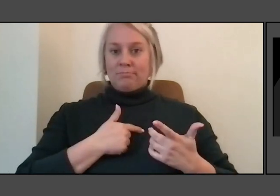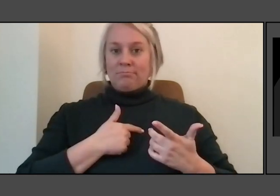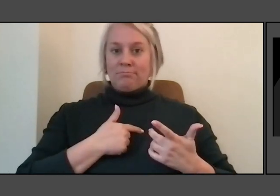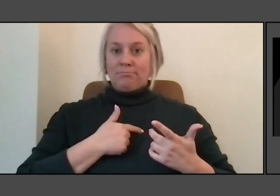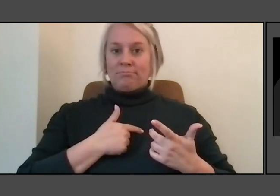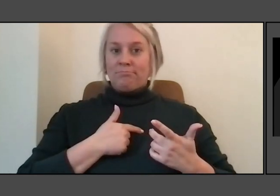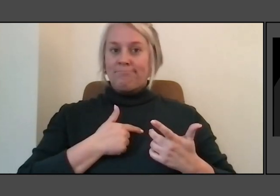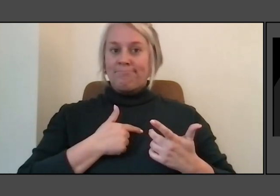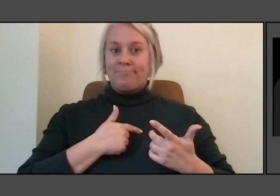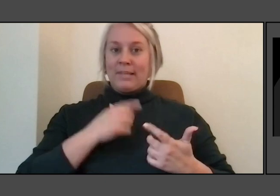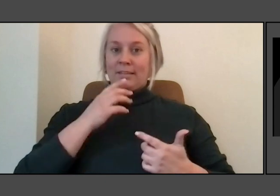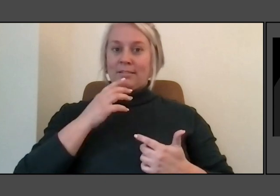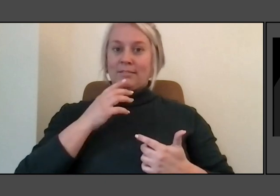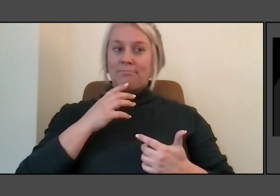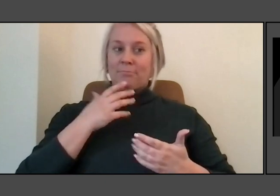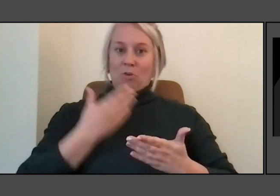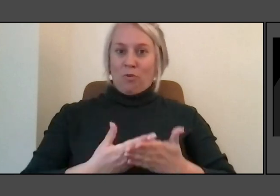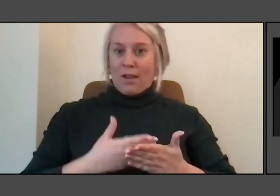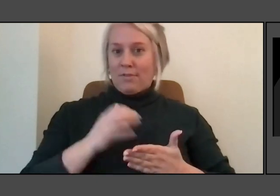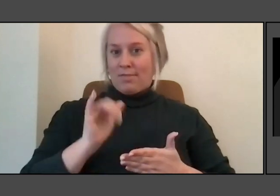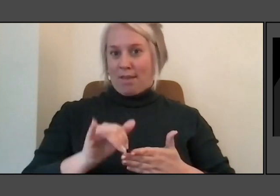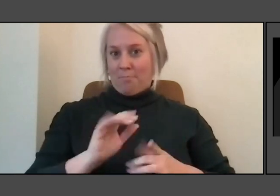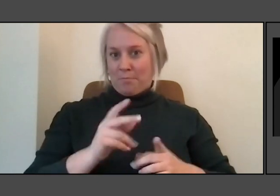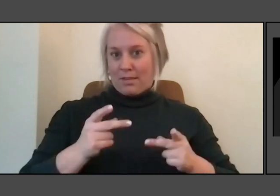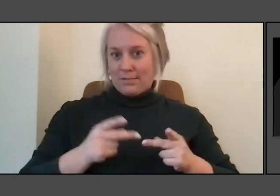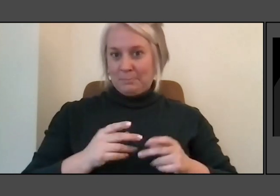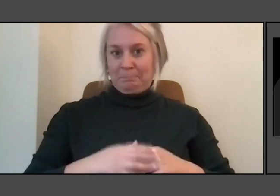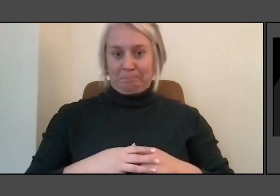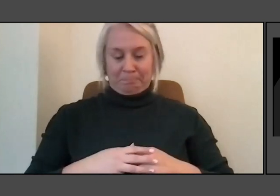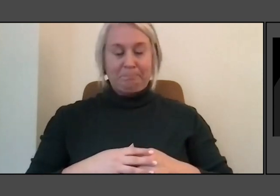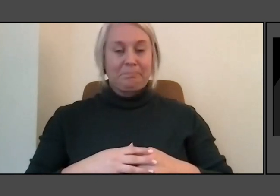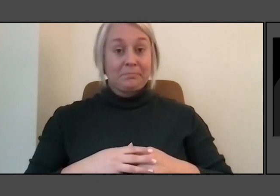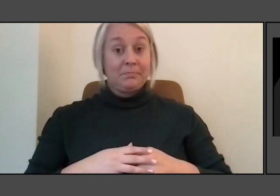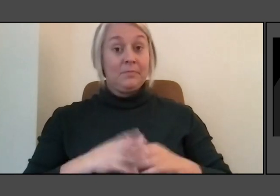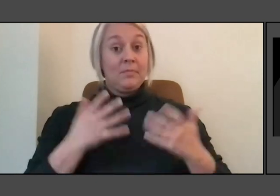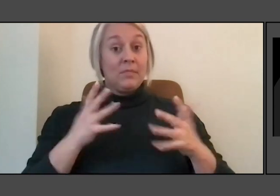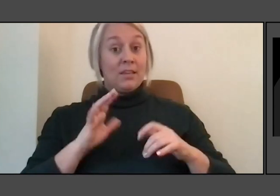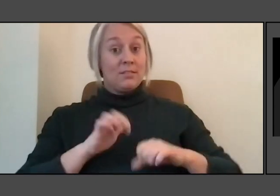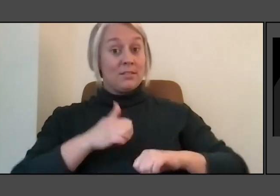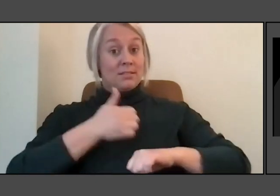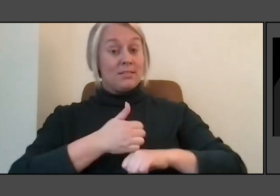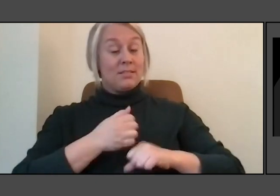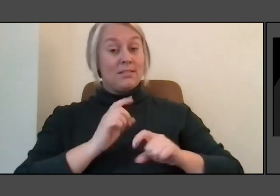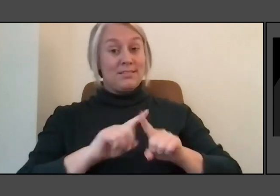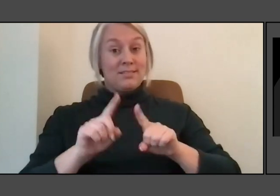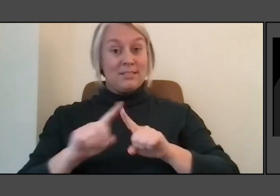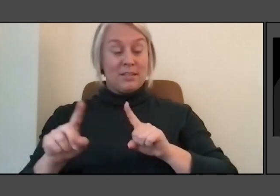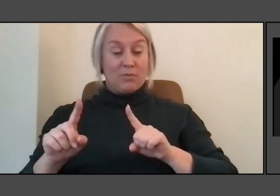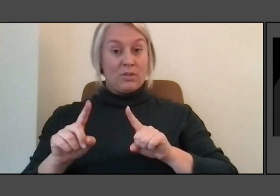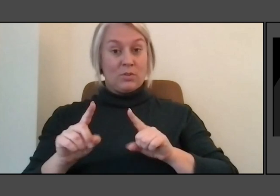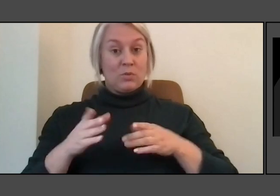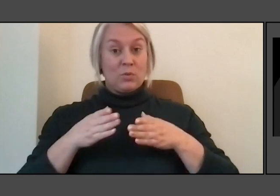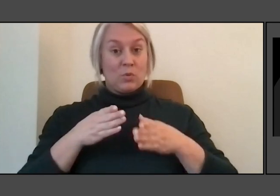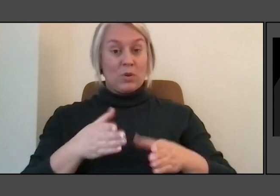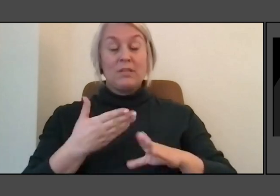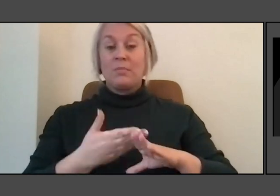Well, it has existed in different formats so one of its formats was Ghost Forest in Madison Square Park.